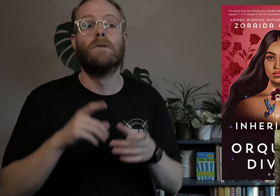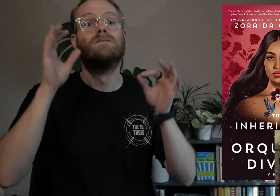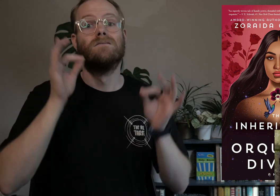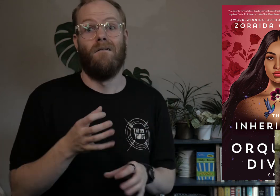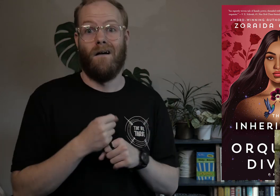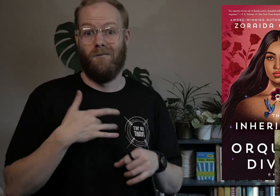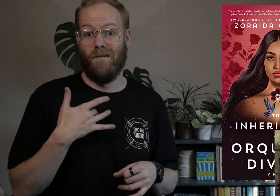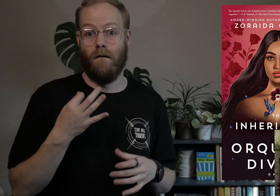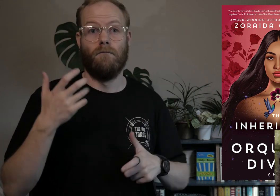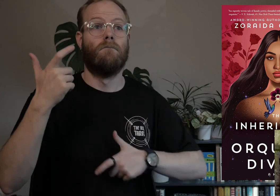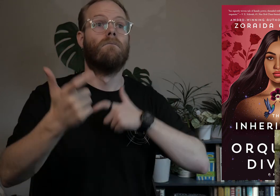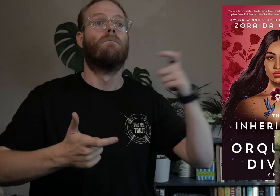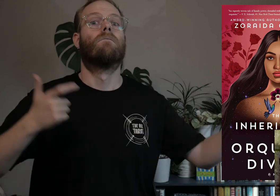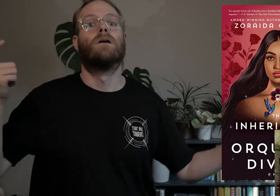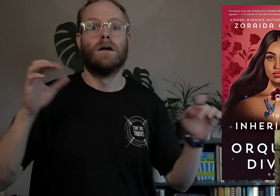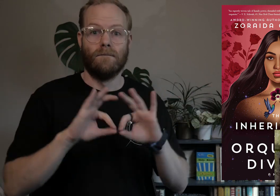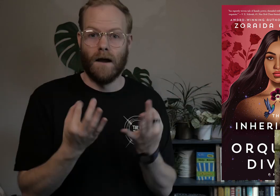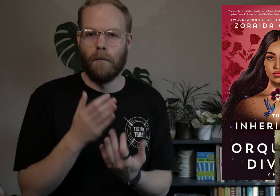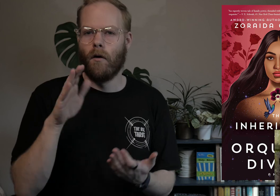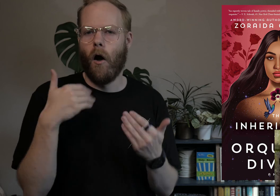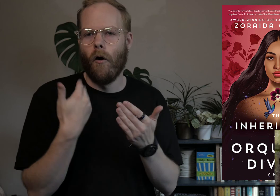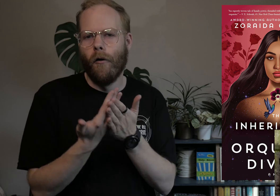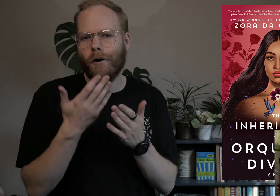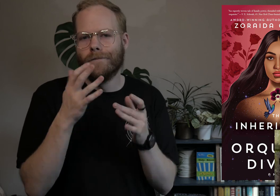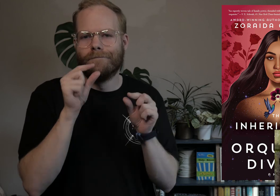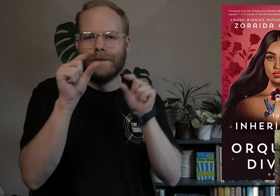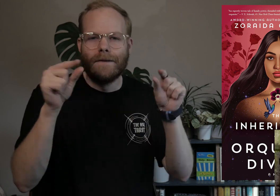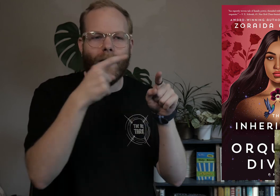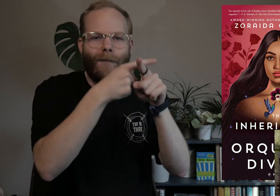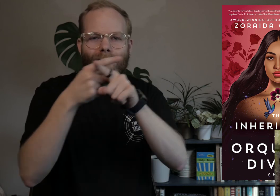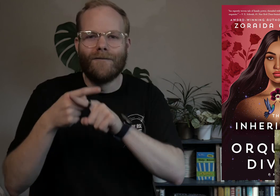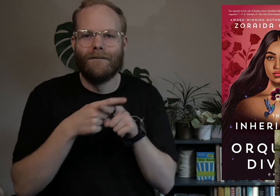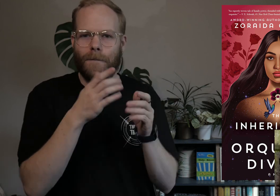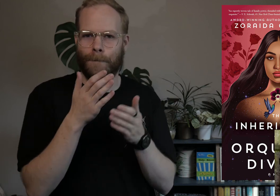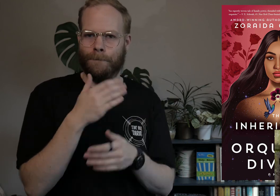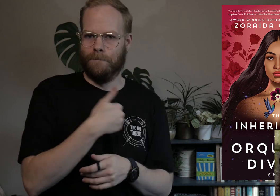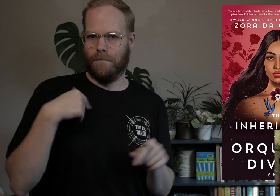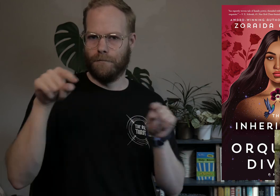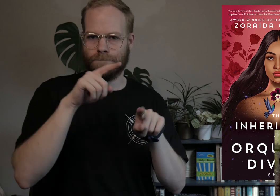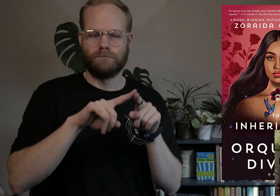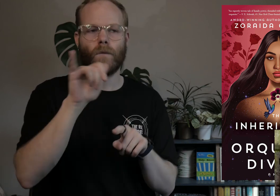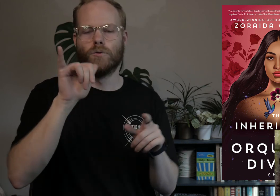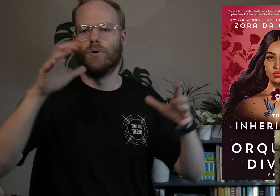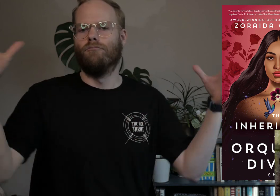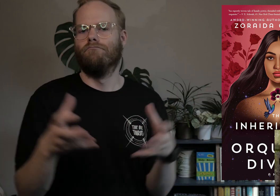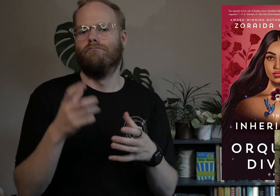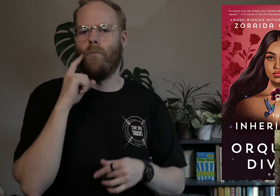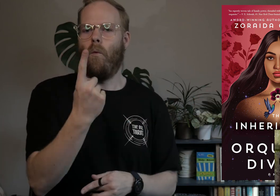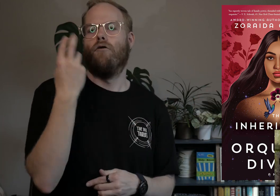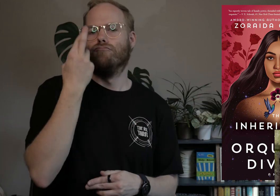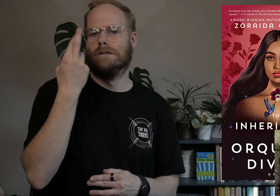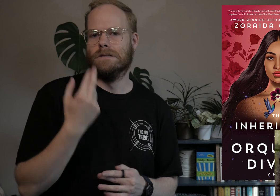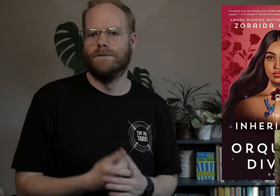You definitely get the feel of a big family, with all the mini conflicts between members but also all coming together for a single reason.